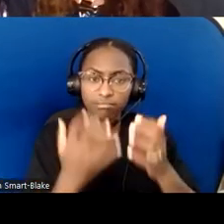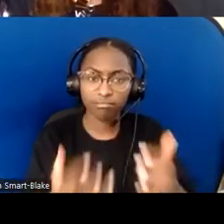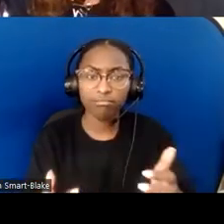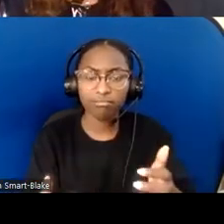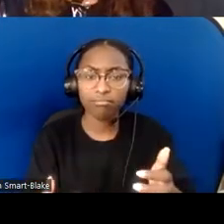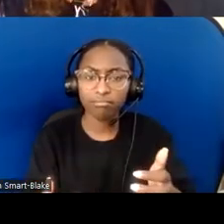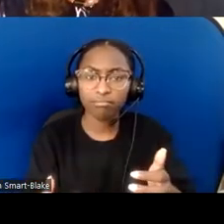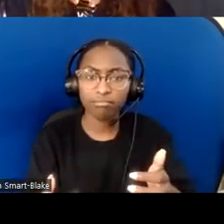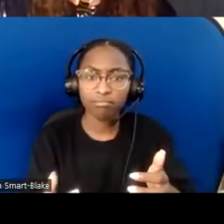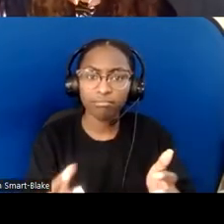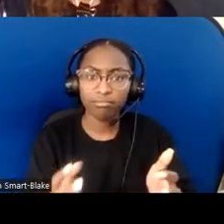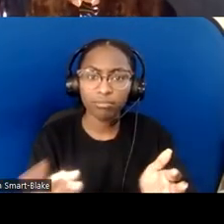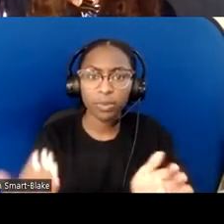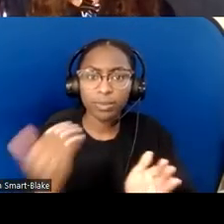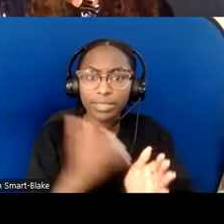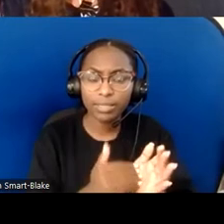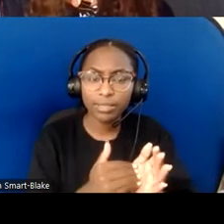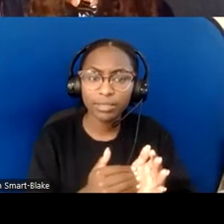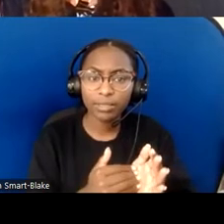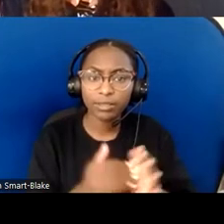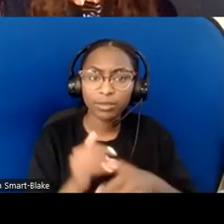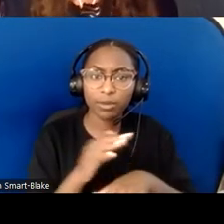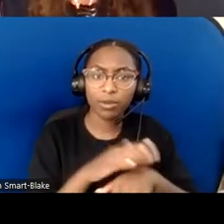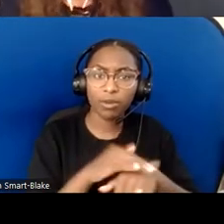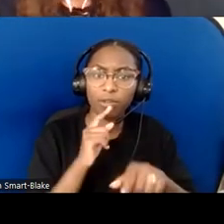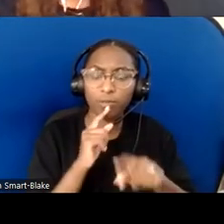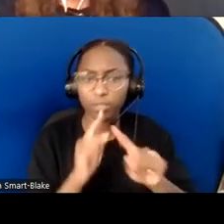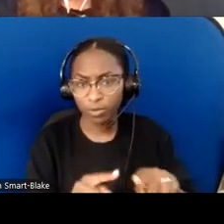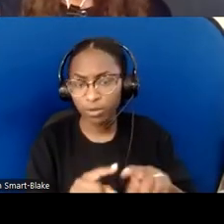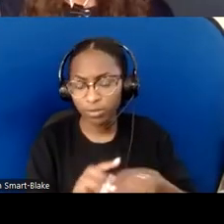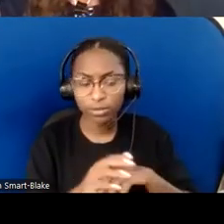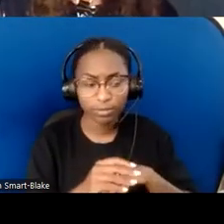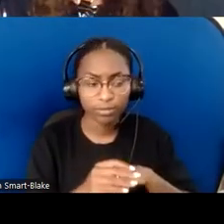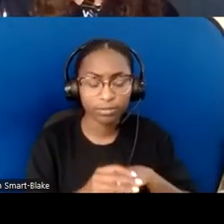to celebrate the sacrament. Then you can begin to look at all the other ways